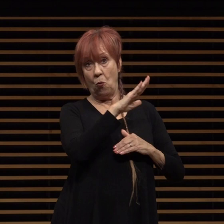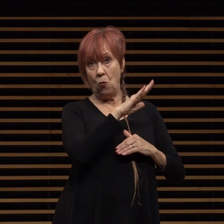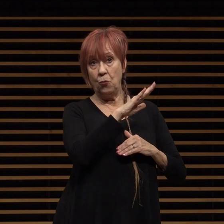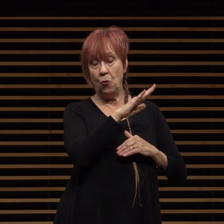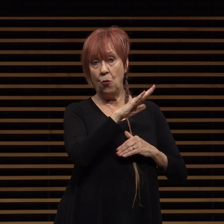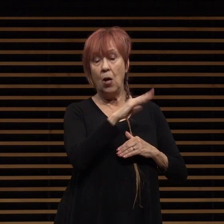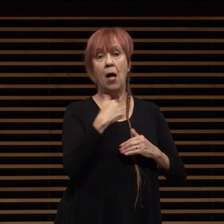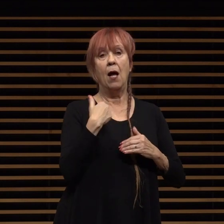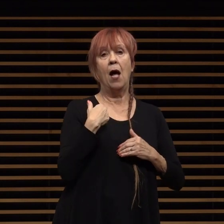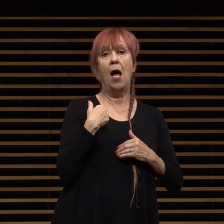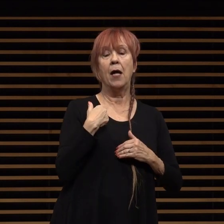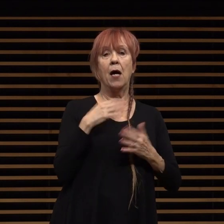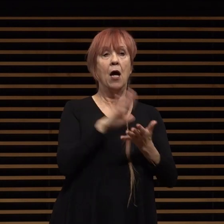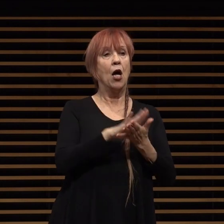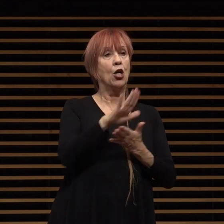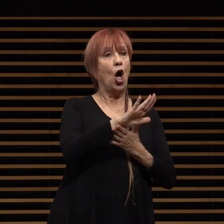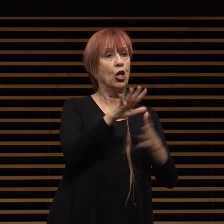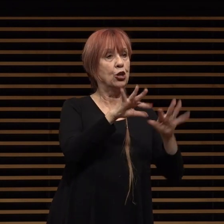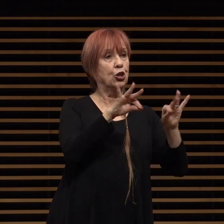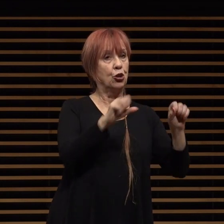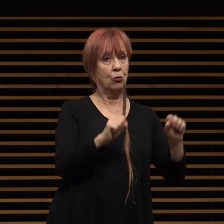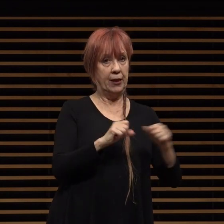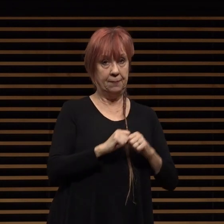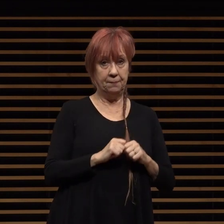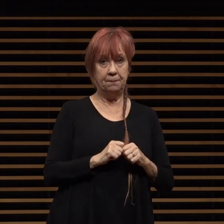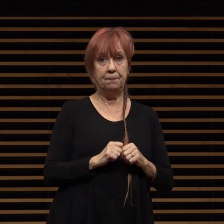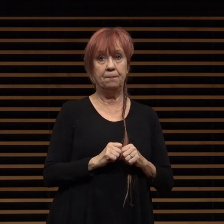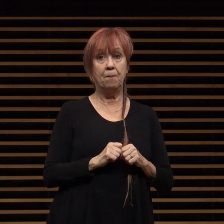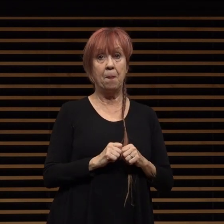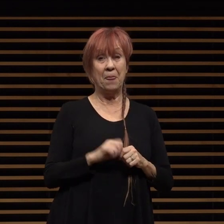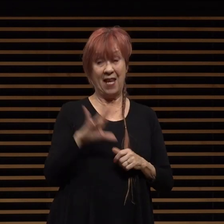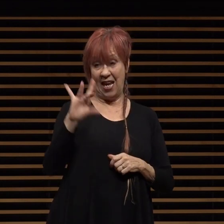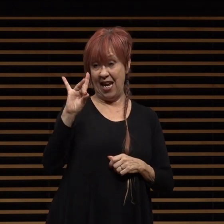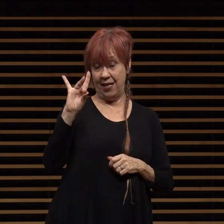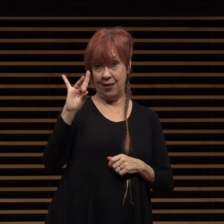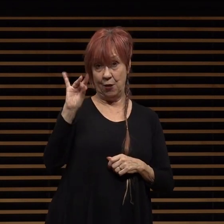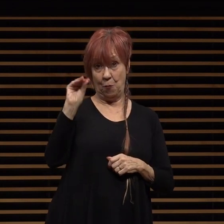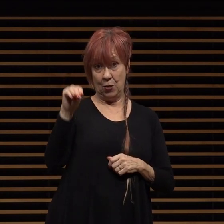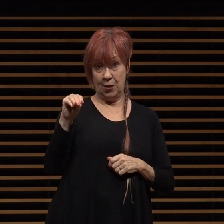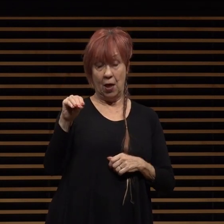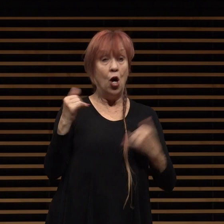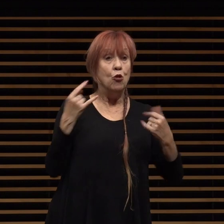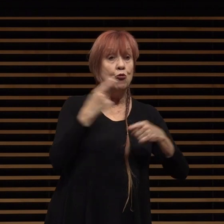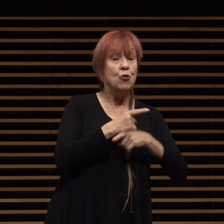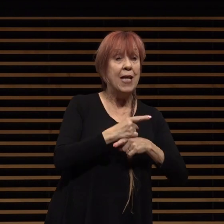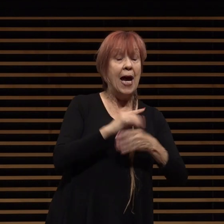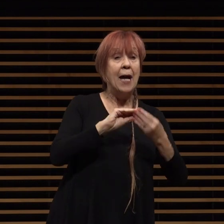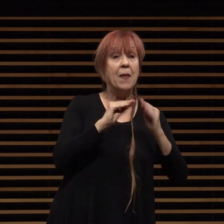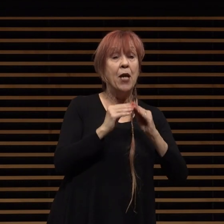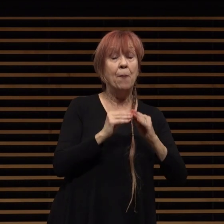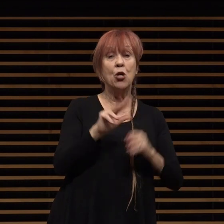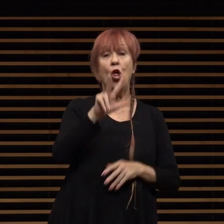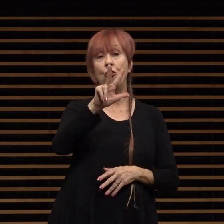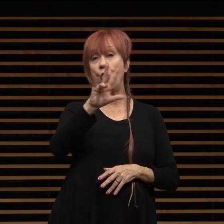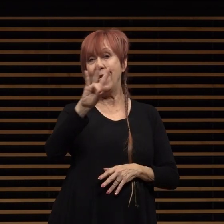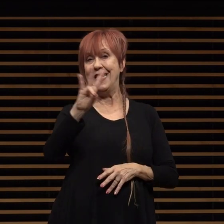possessed a college degree eight percent while today that number is